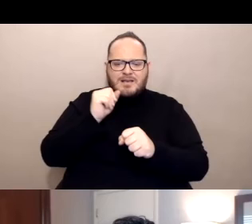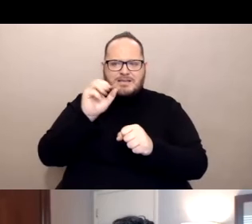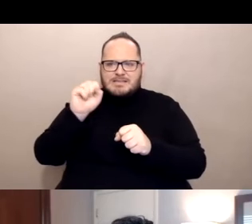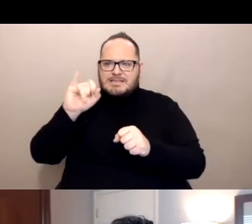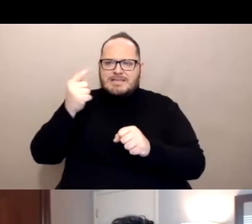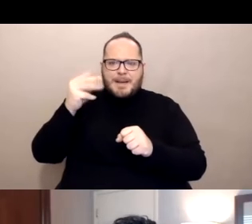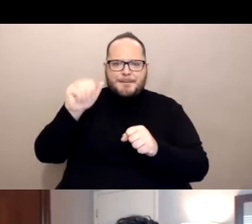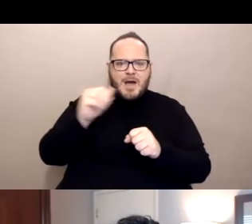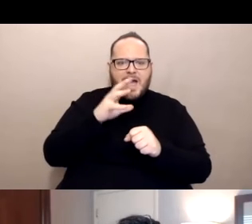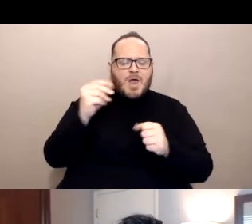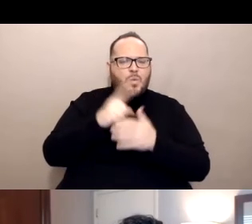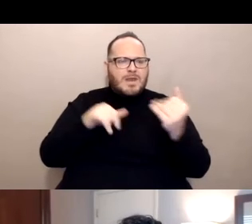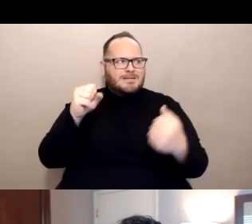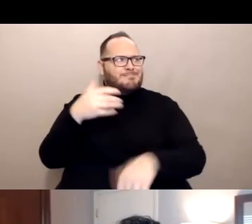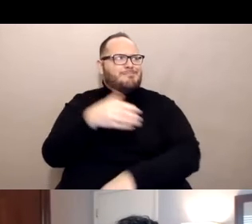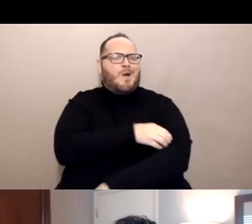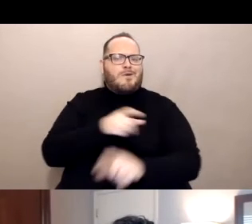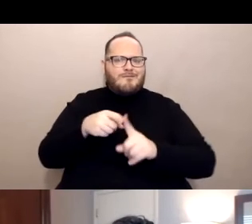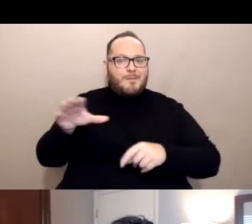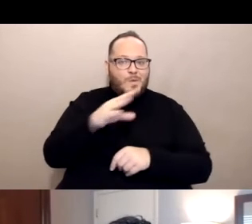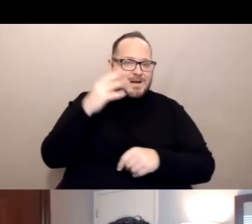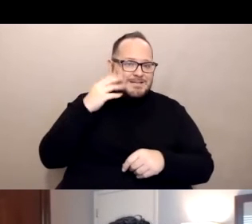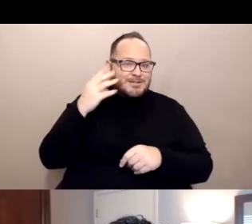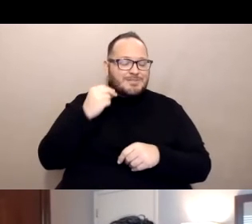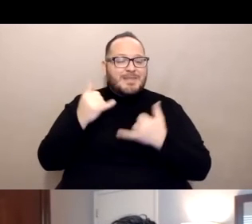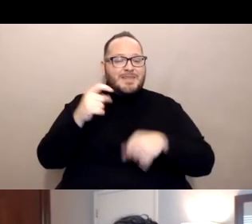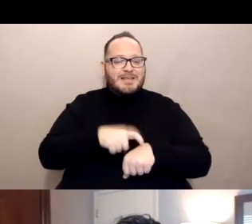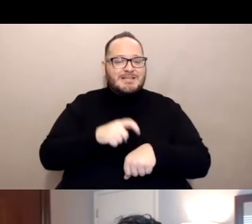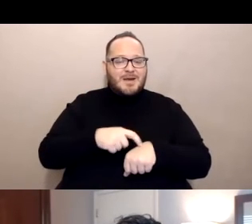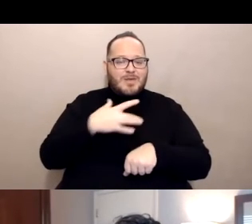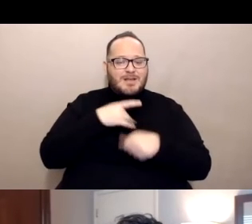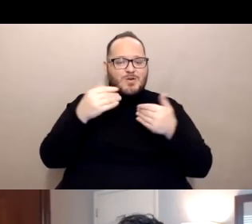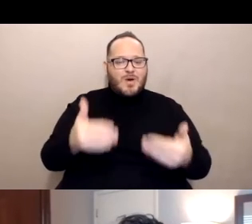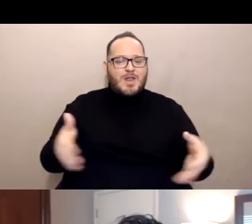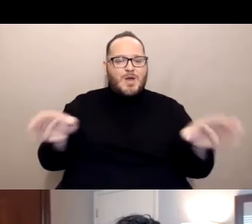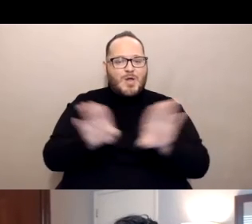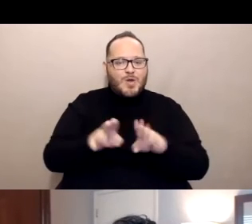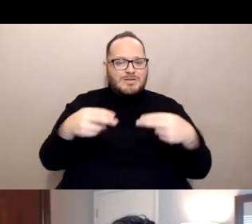So at this point, we'd like to go ahead and close the deck so you can see us all better.